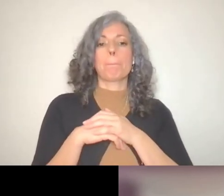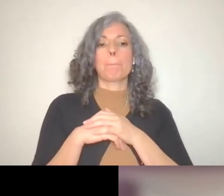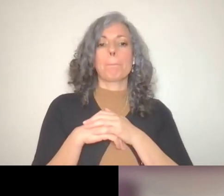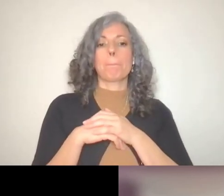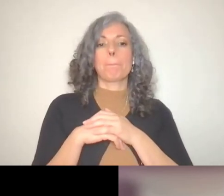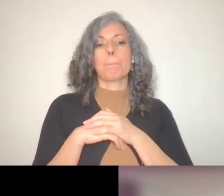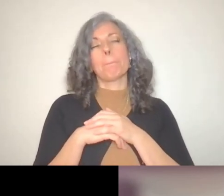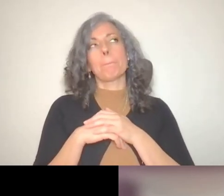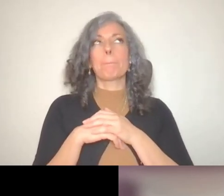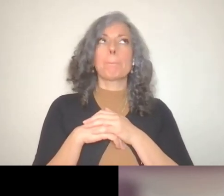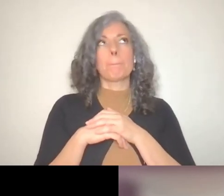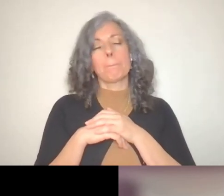I really think that.